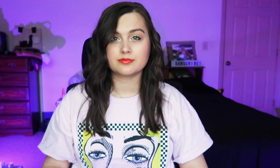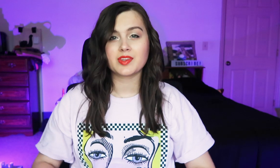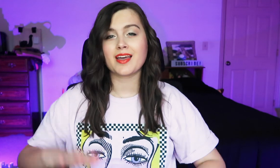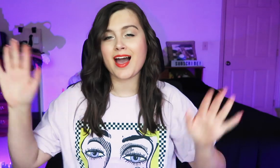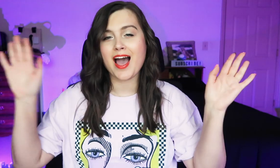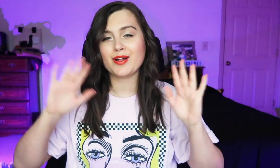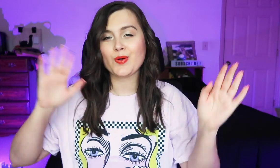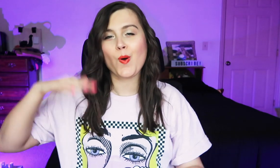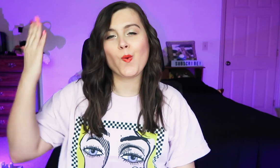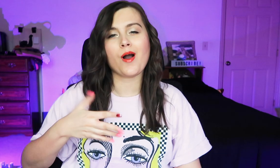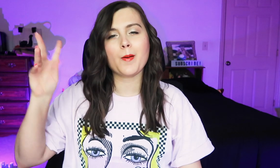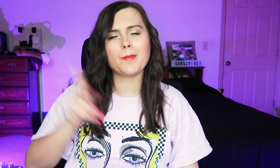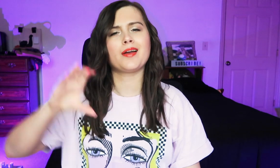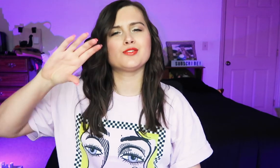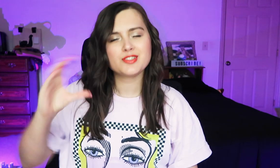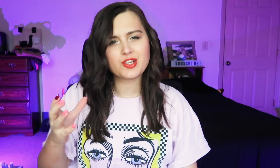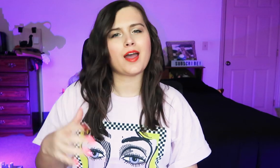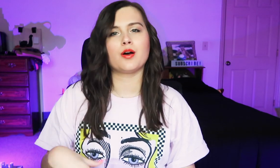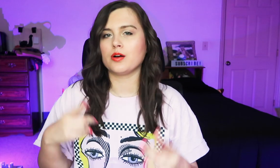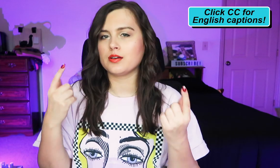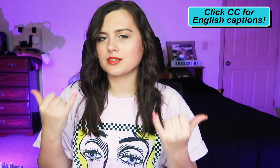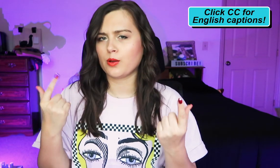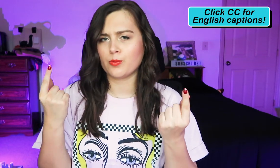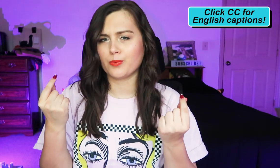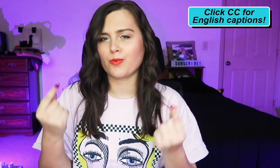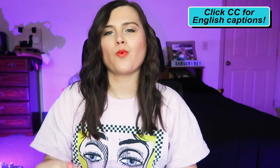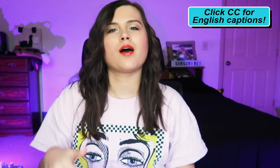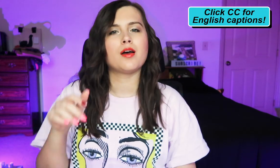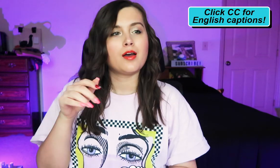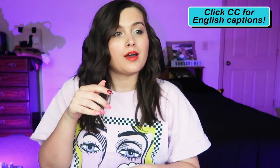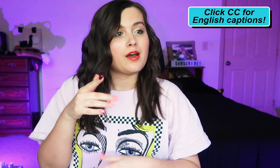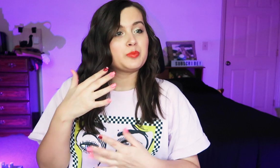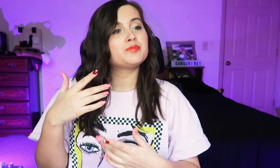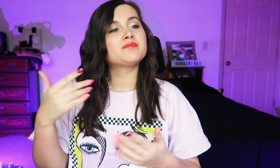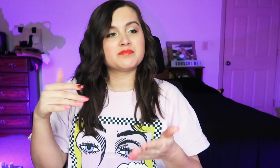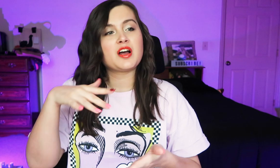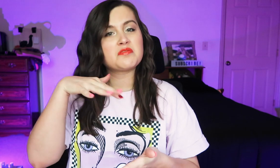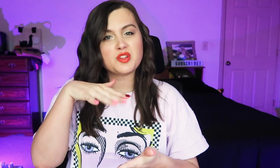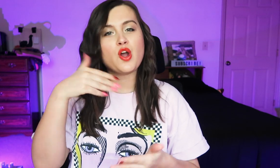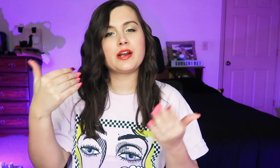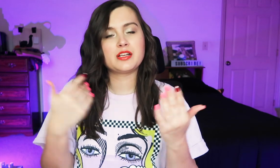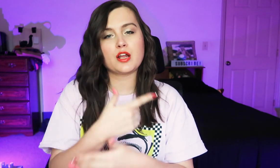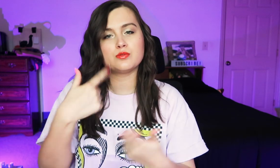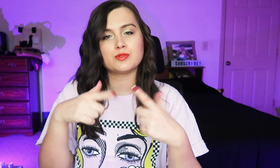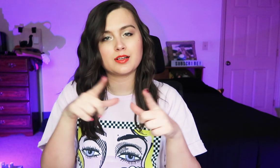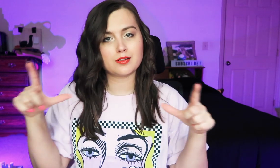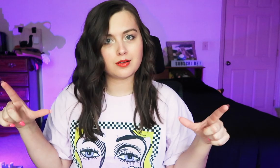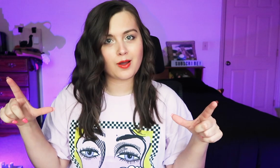Hello and welcome back to the channel. Today, we're going to learn a new sign language.